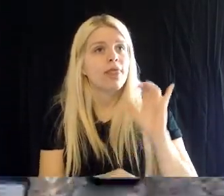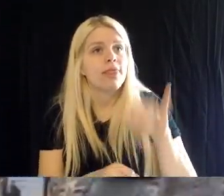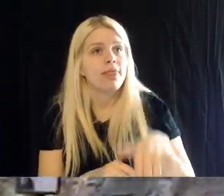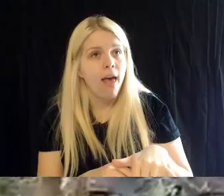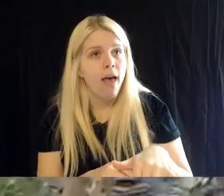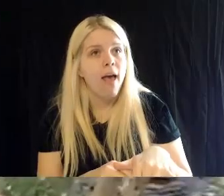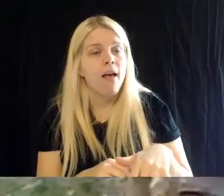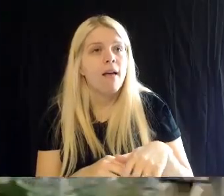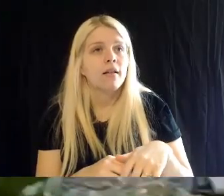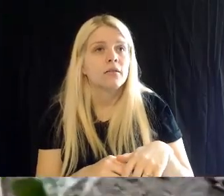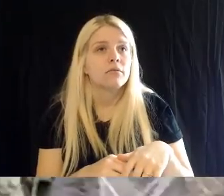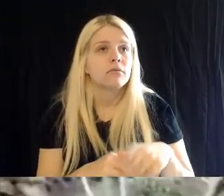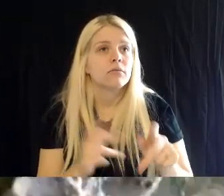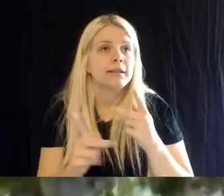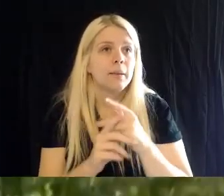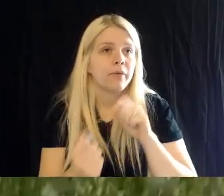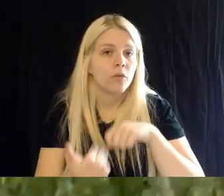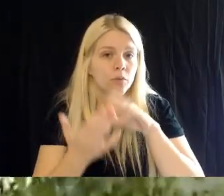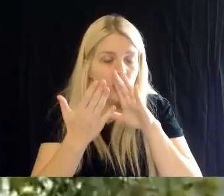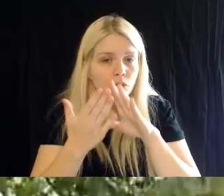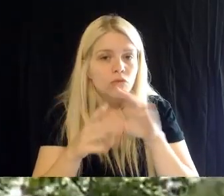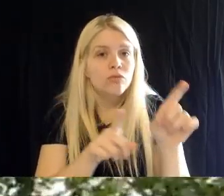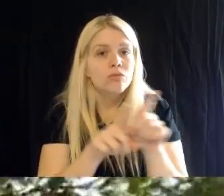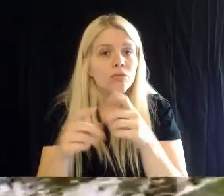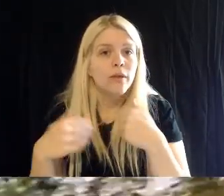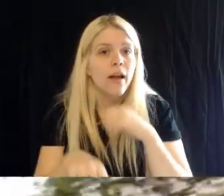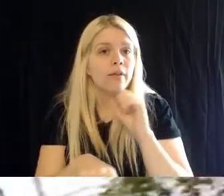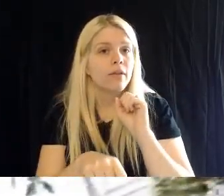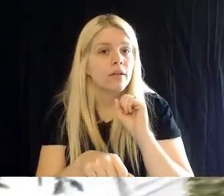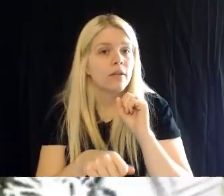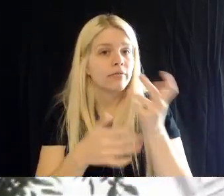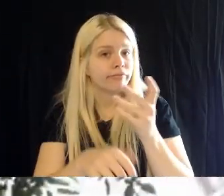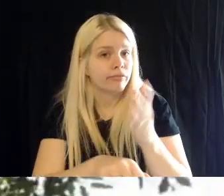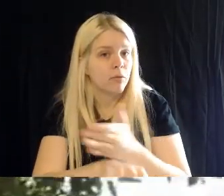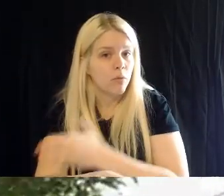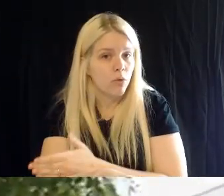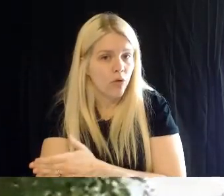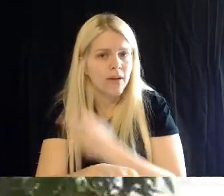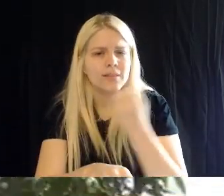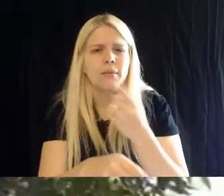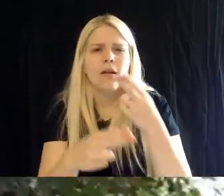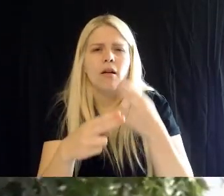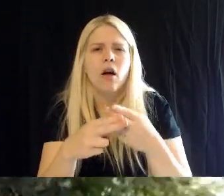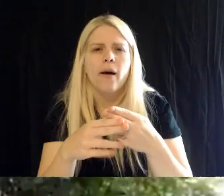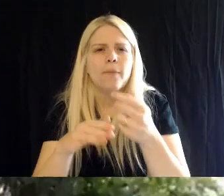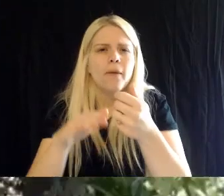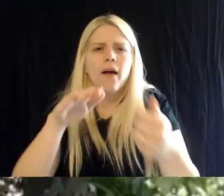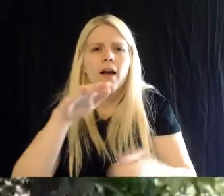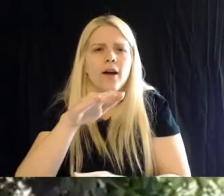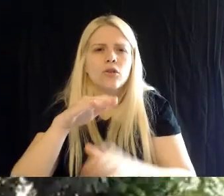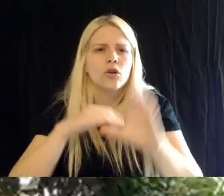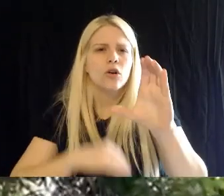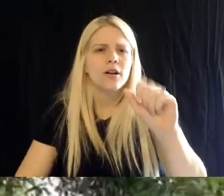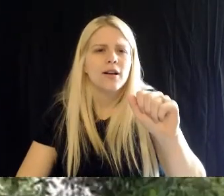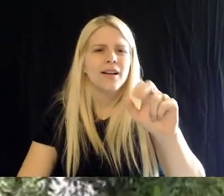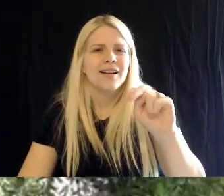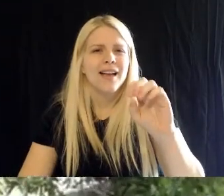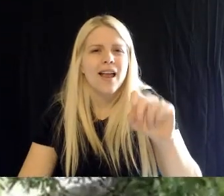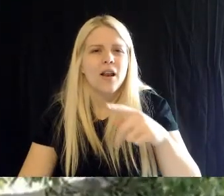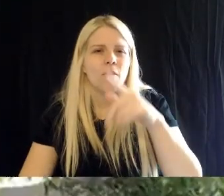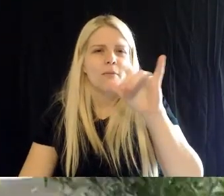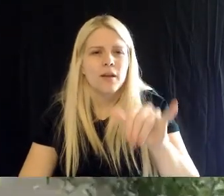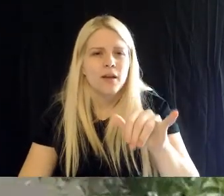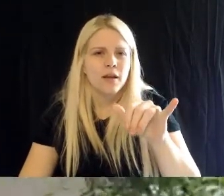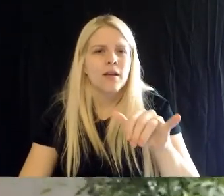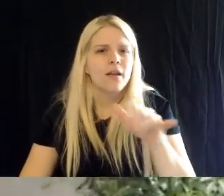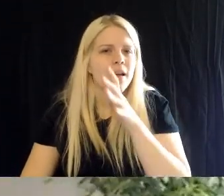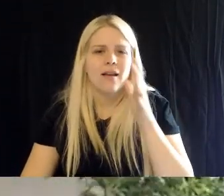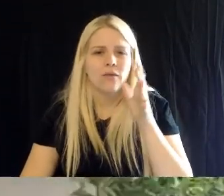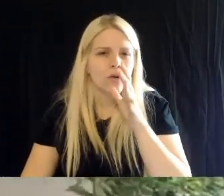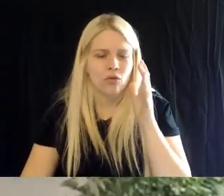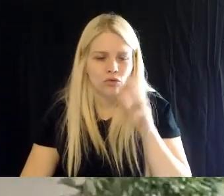done in- under canopy agriculture. Where a lot of the cash crops that they grow, can